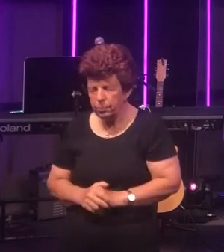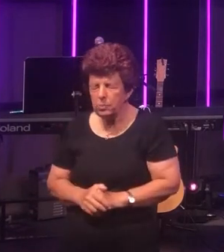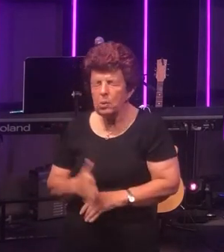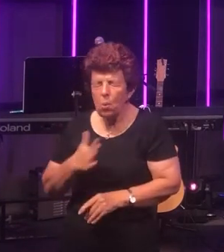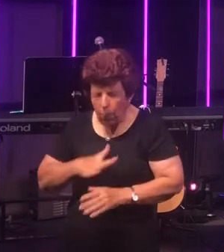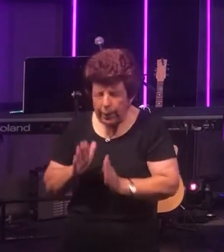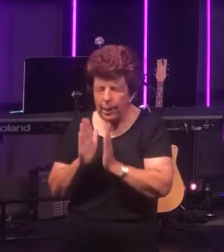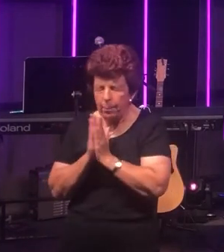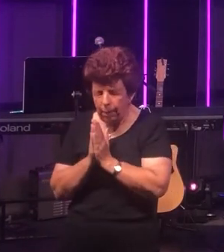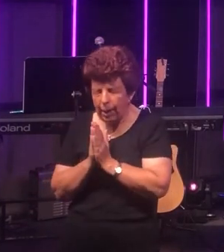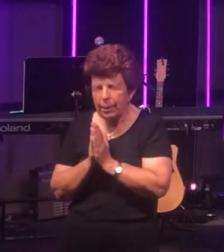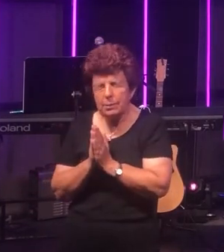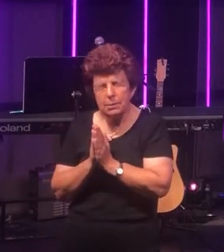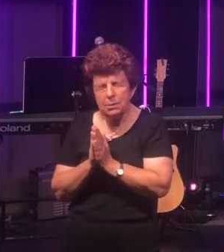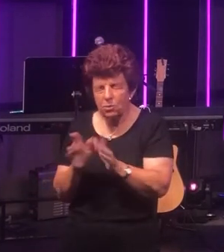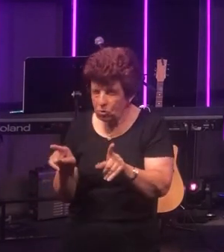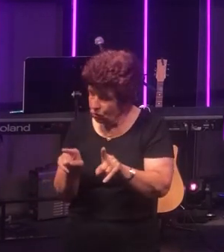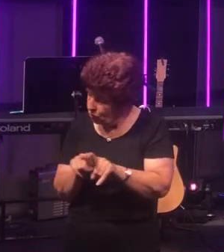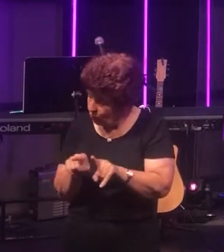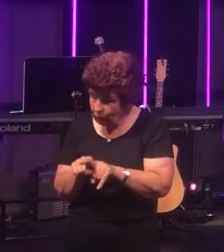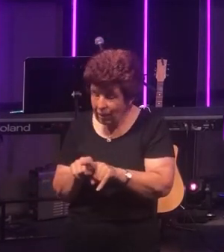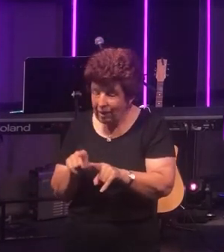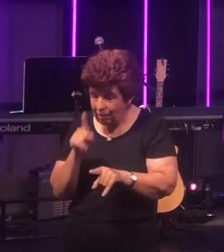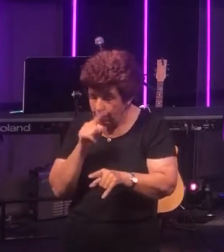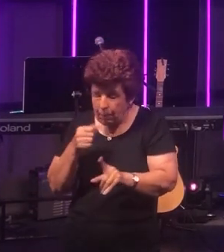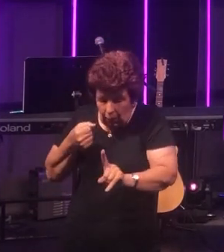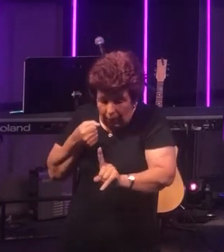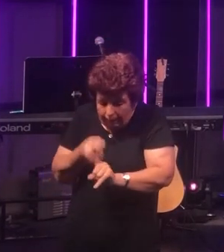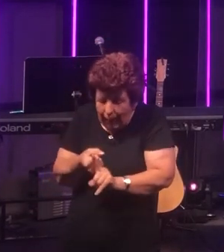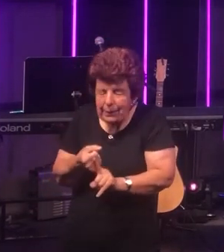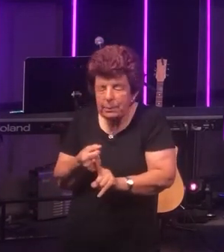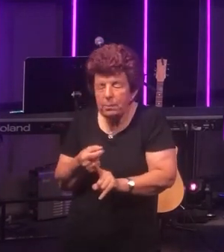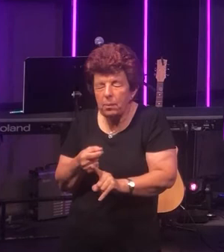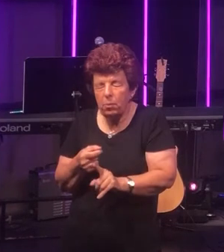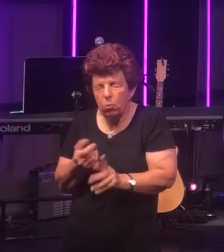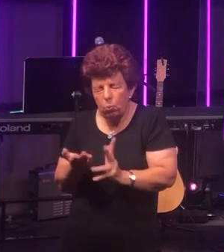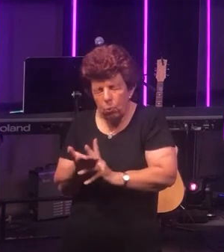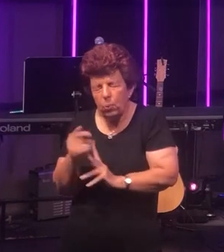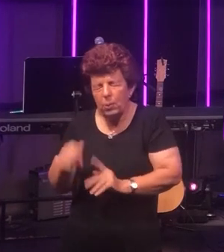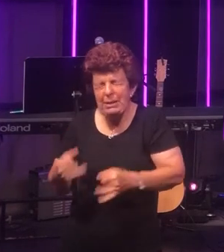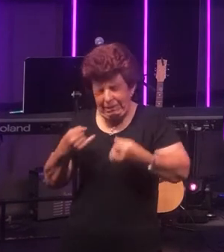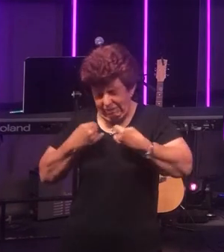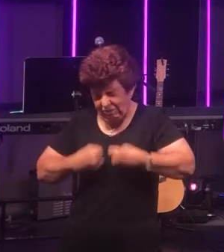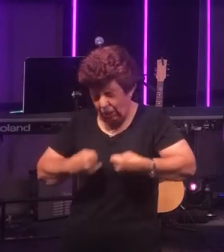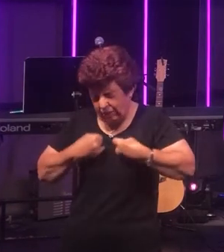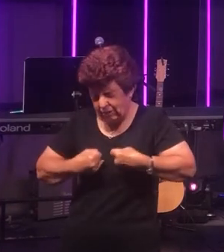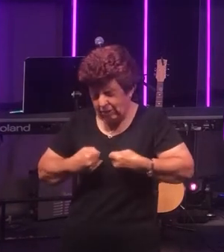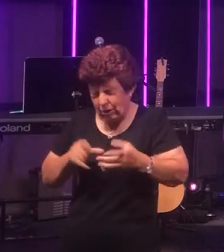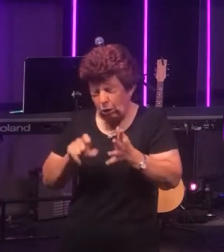praying also for those who are affected by this Coronavirus (COVID-19)